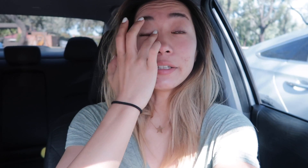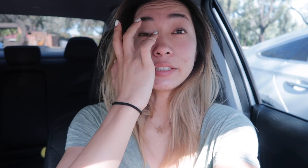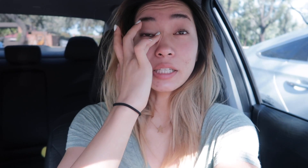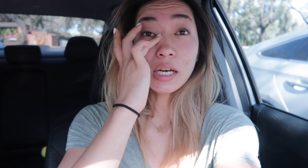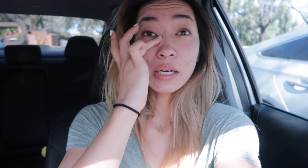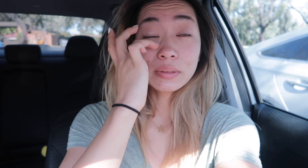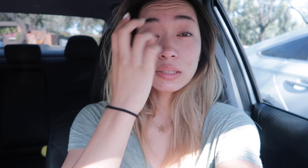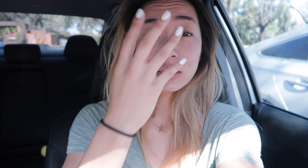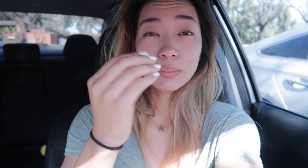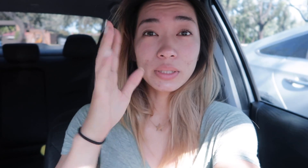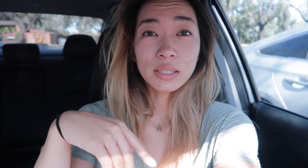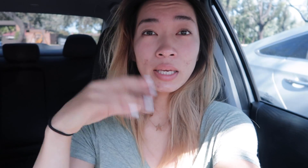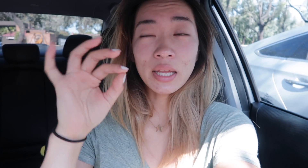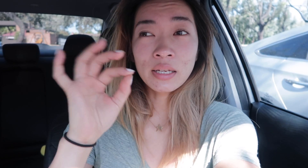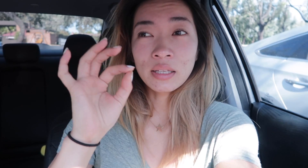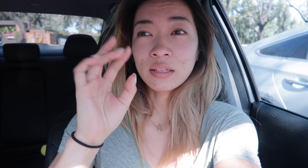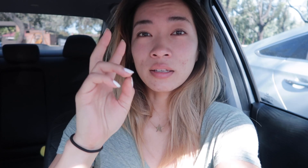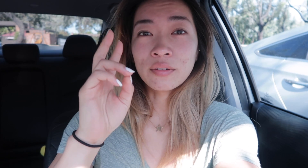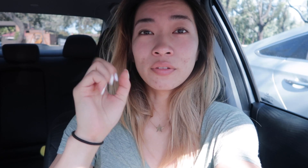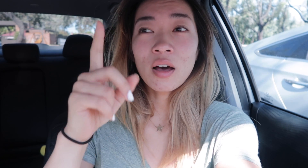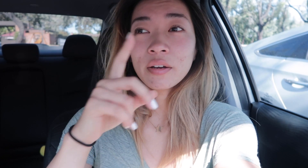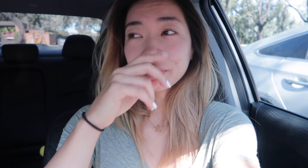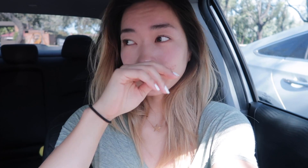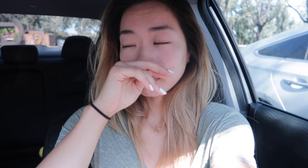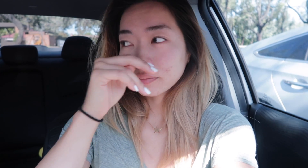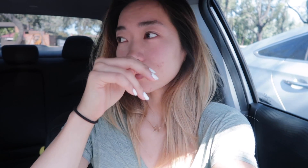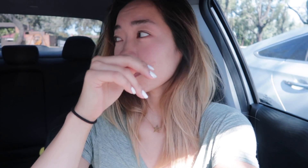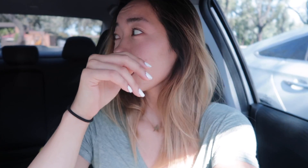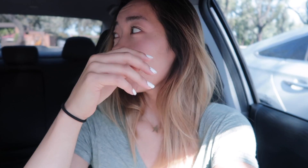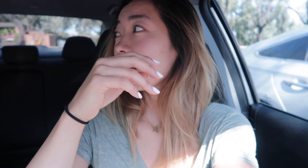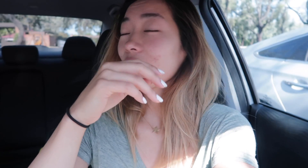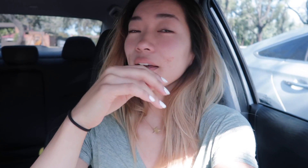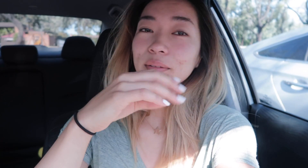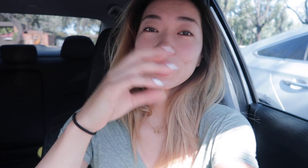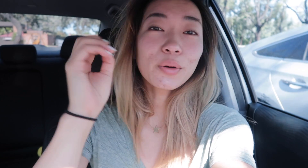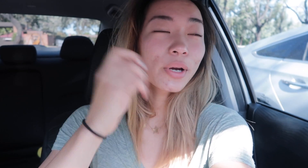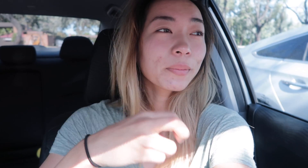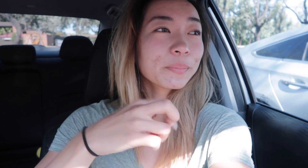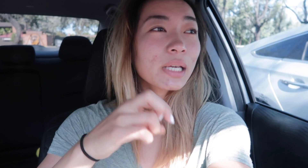I went to sleep pretty late editing the vlog and no problem